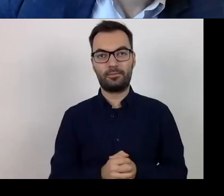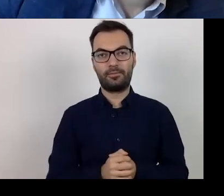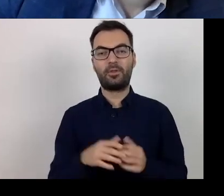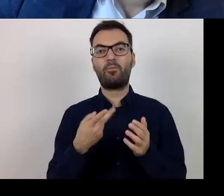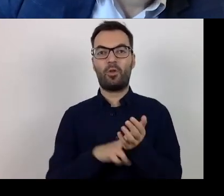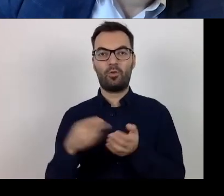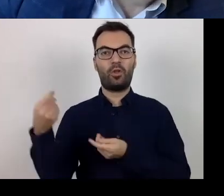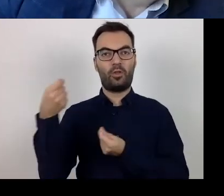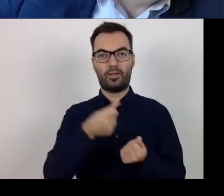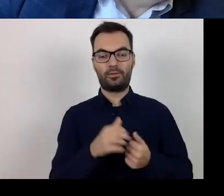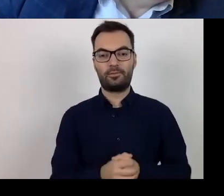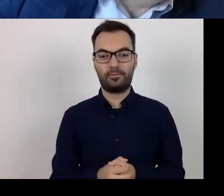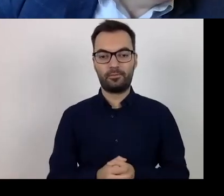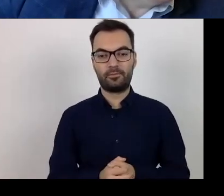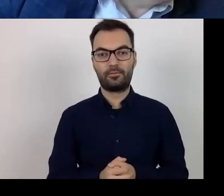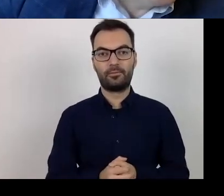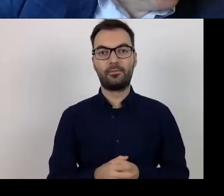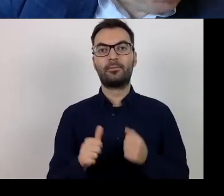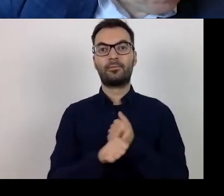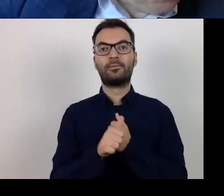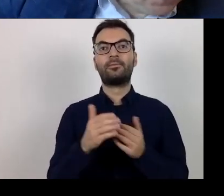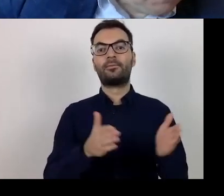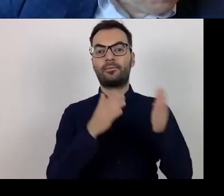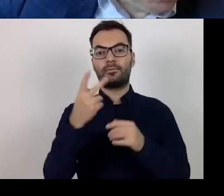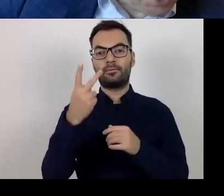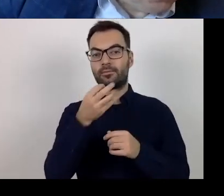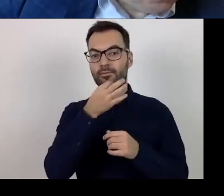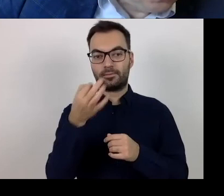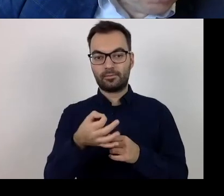In the second question